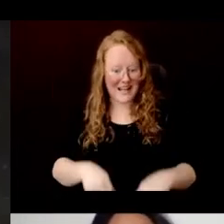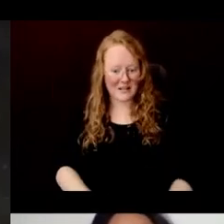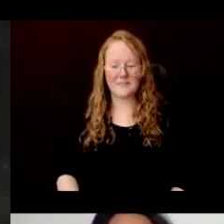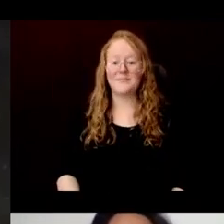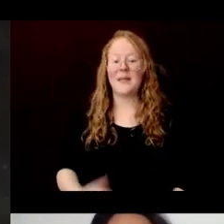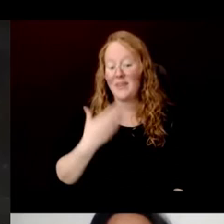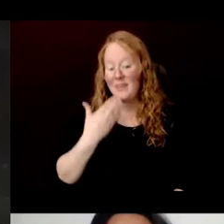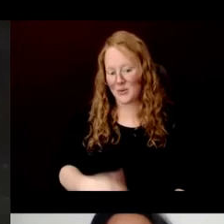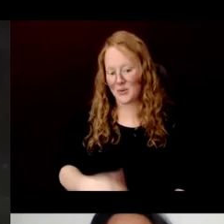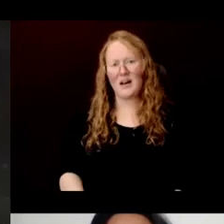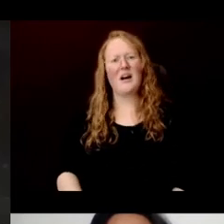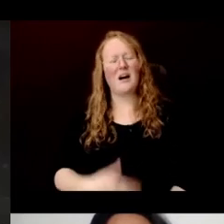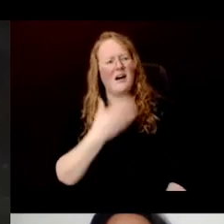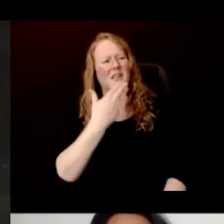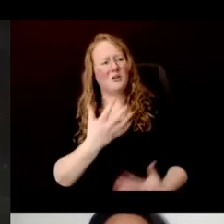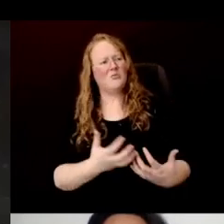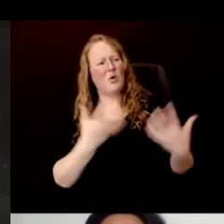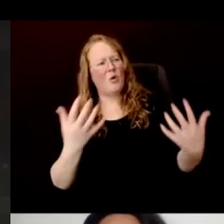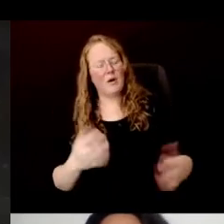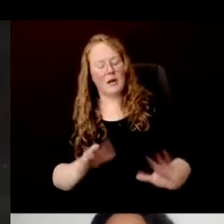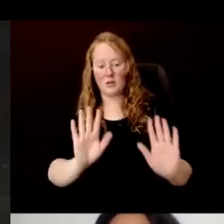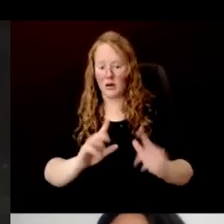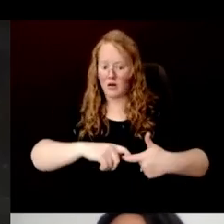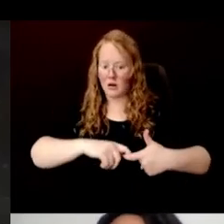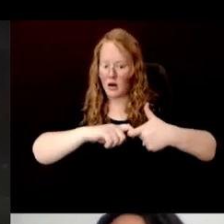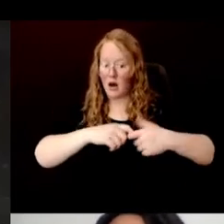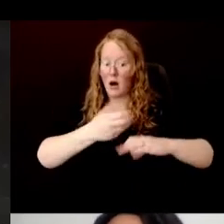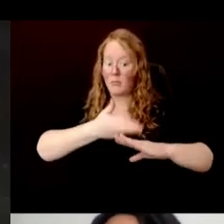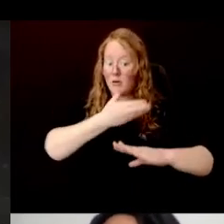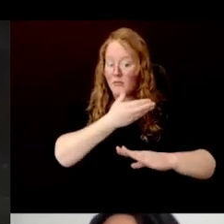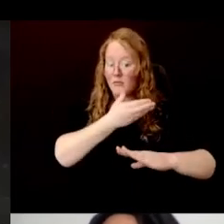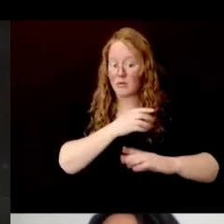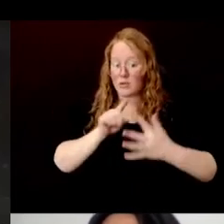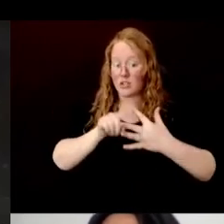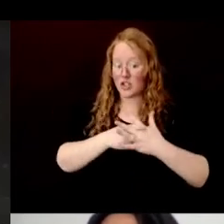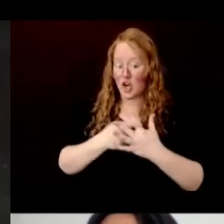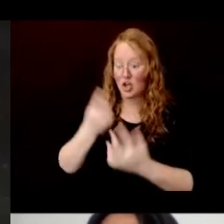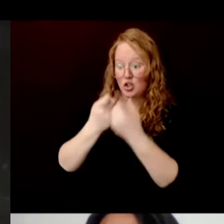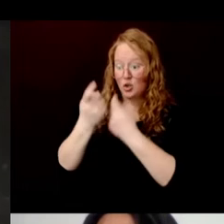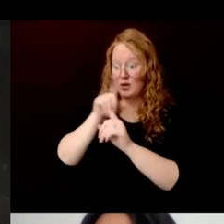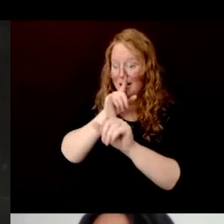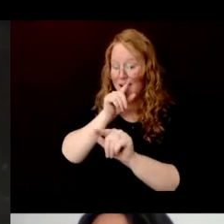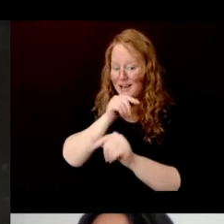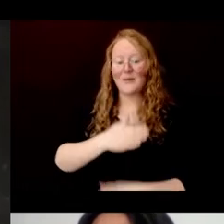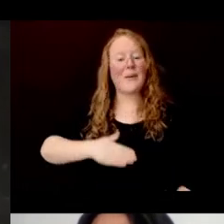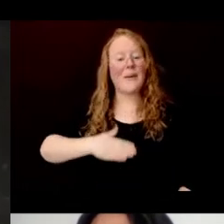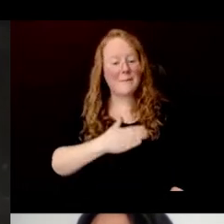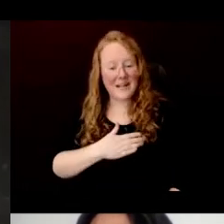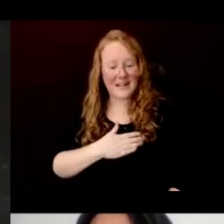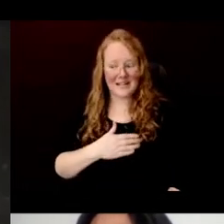Before we start the Q&A, I want to encourage everyone to please take a moment to fill out our survey which I have dropped in the chat box.